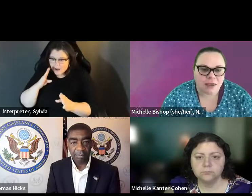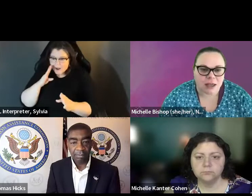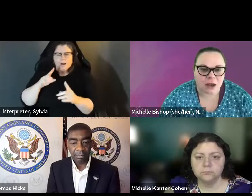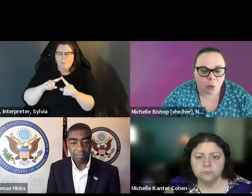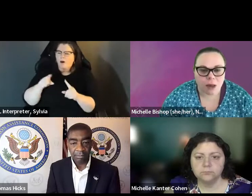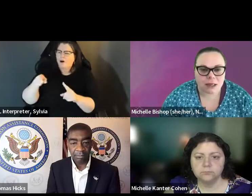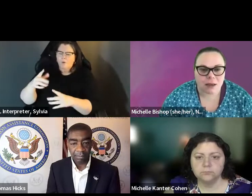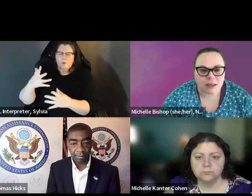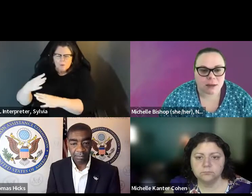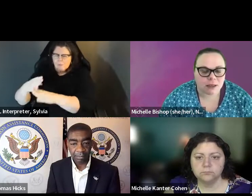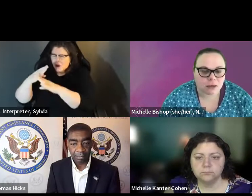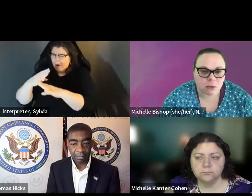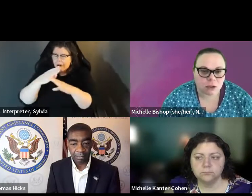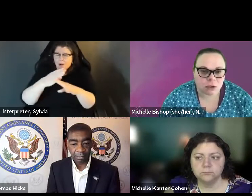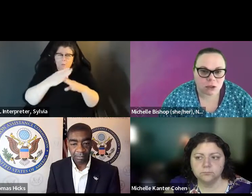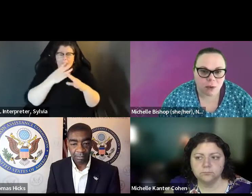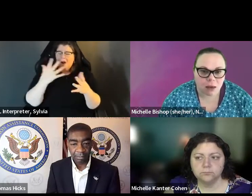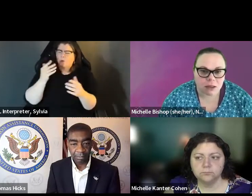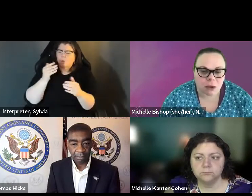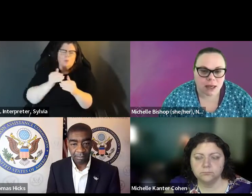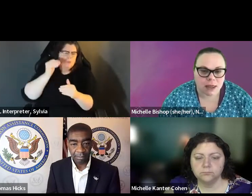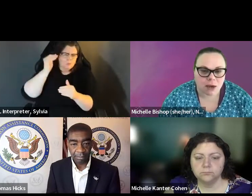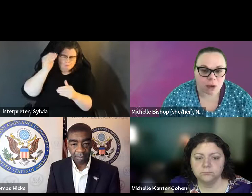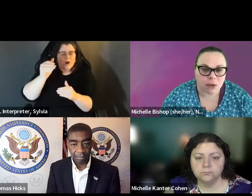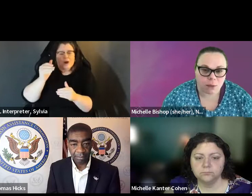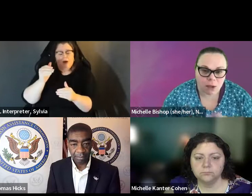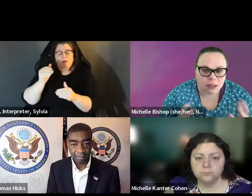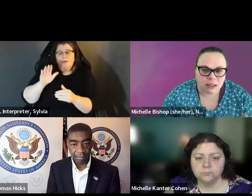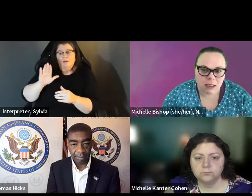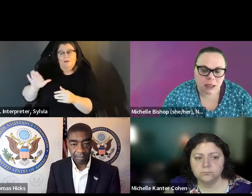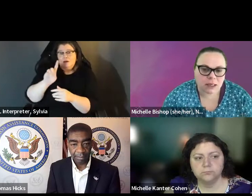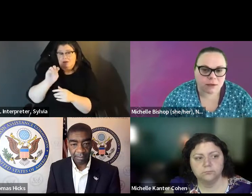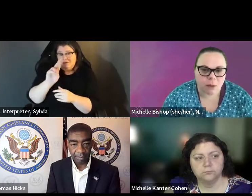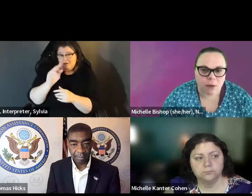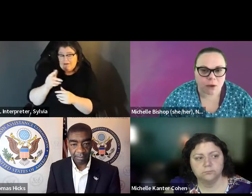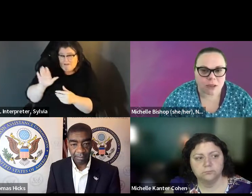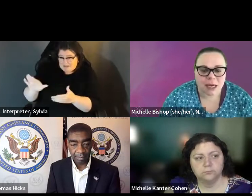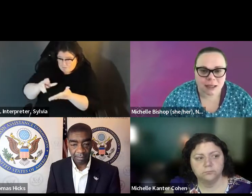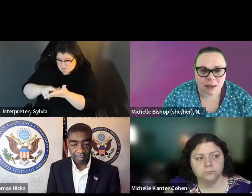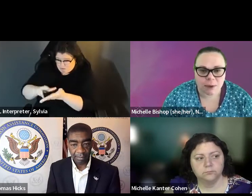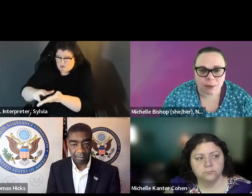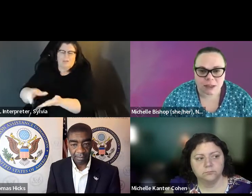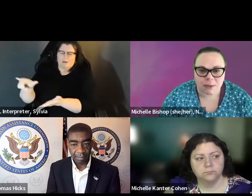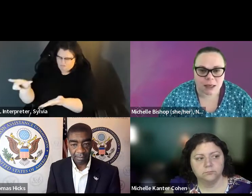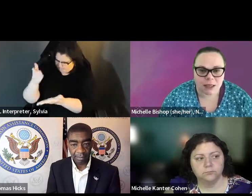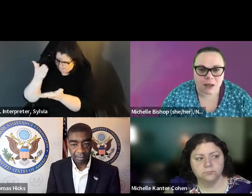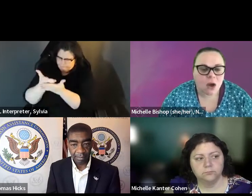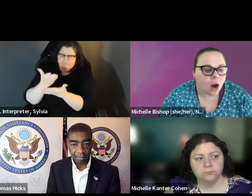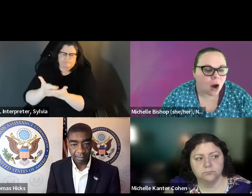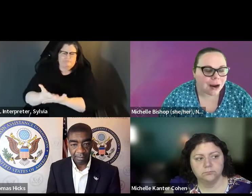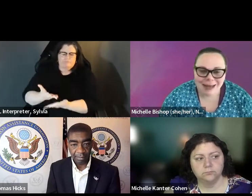paying attention. It's because there are barriers that are preventing our participation that I think are It's not because we're not paying attention. It's because there are barriers that are preventing our participation that I think are well documented by Doug's research as well. So. well documented by Doug's research as well. So I think